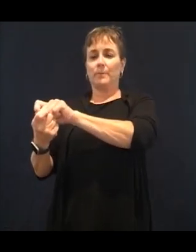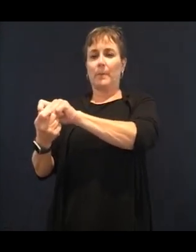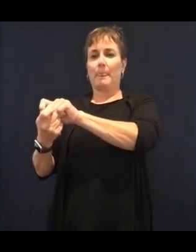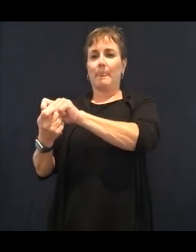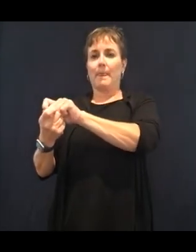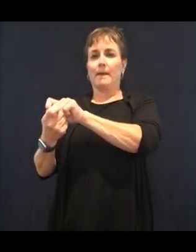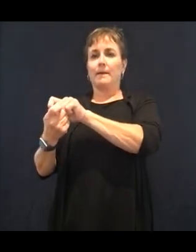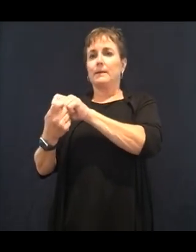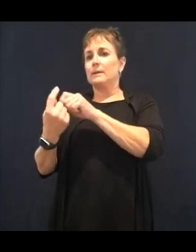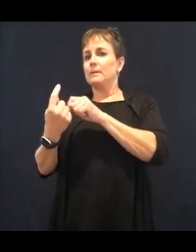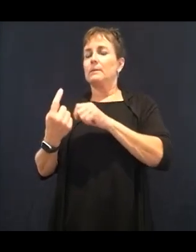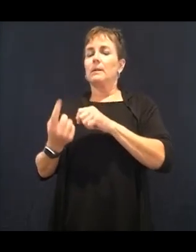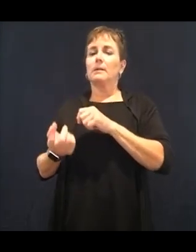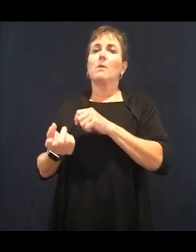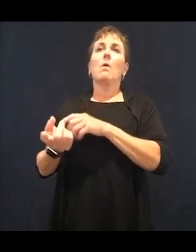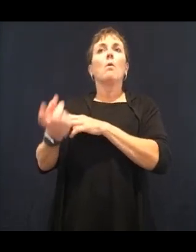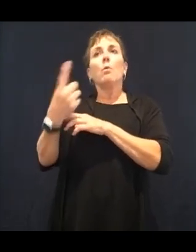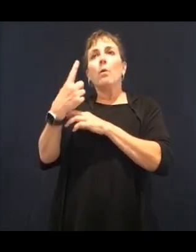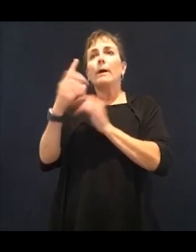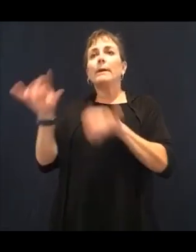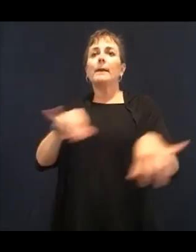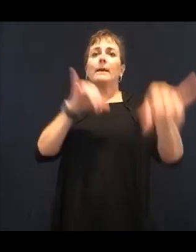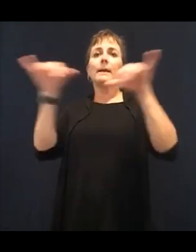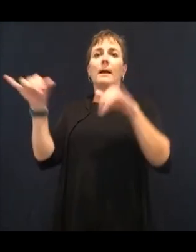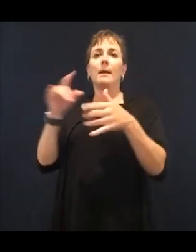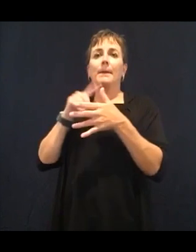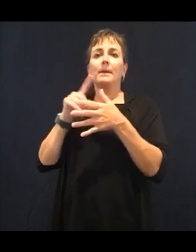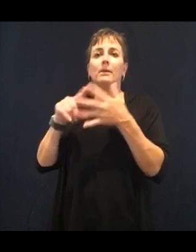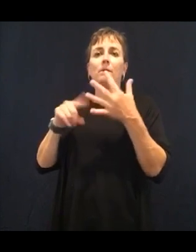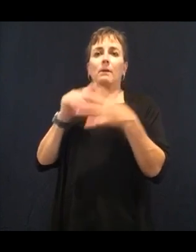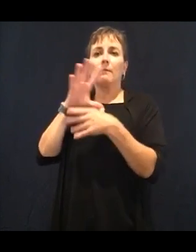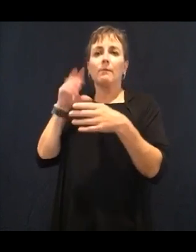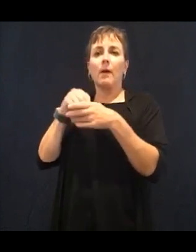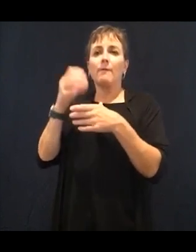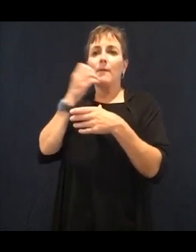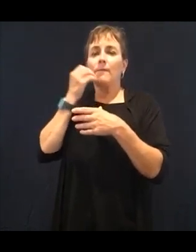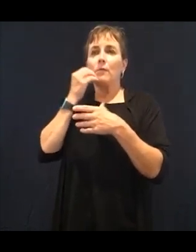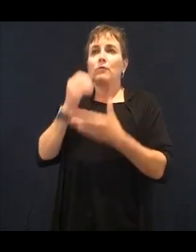over your energy and help prevent disease in your body and what foods to